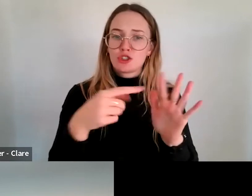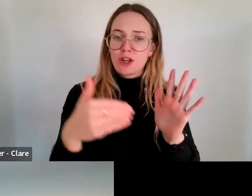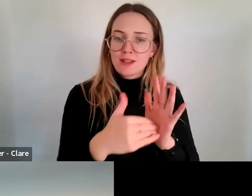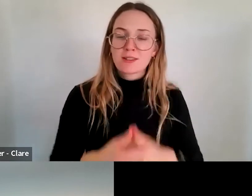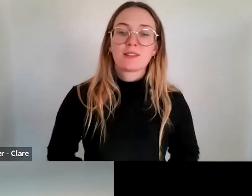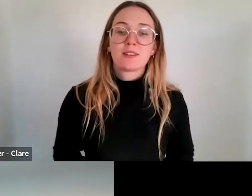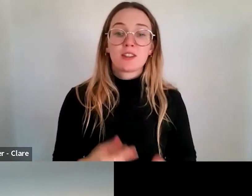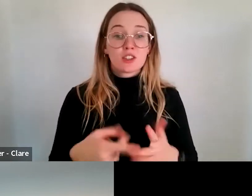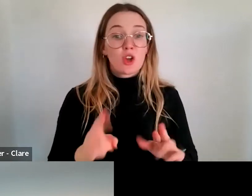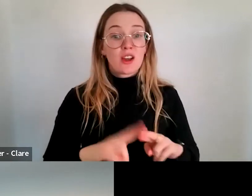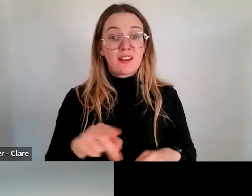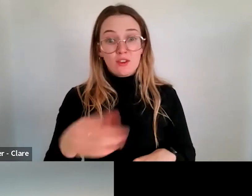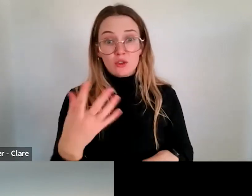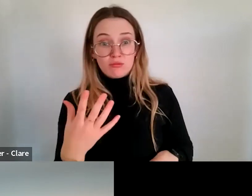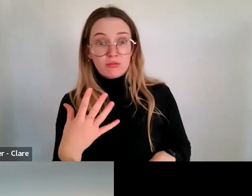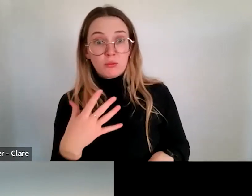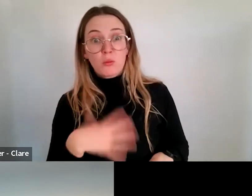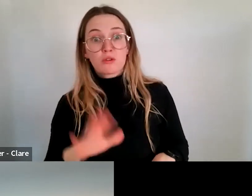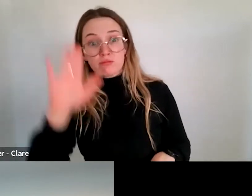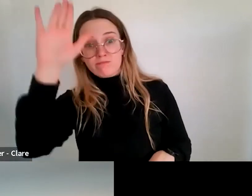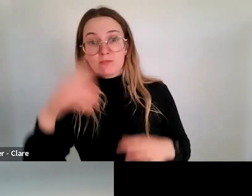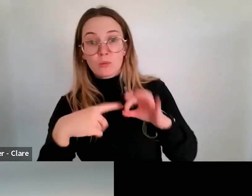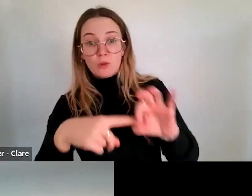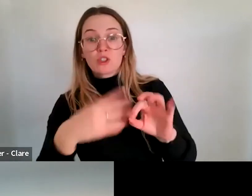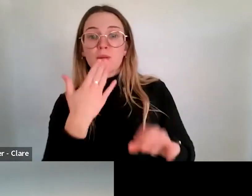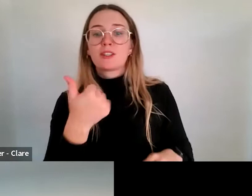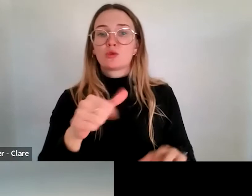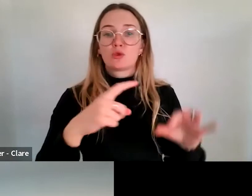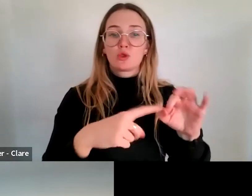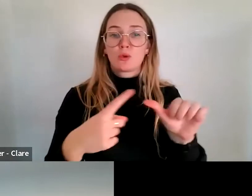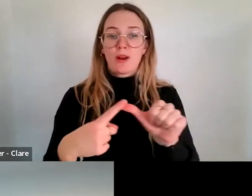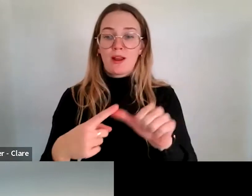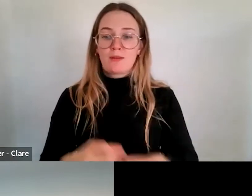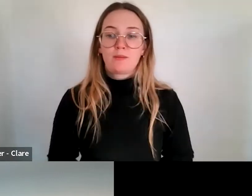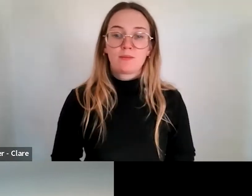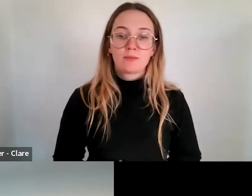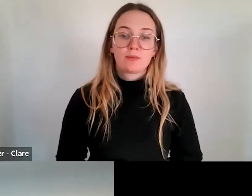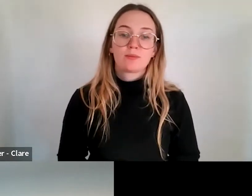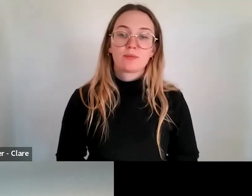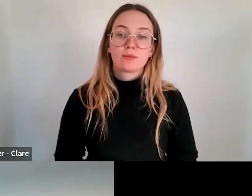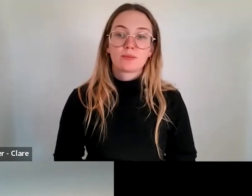use that question-and-answer functionality of this system. The other